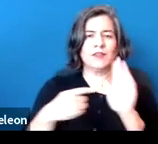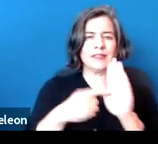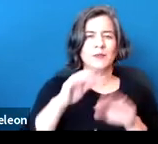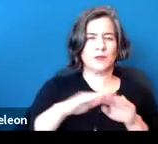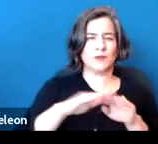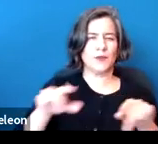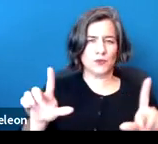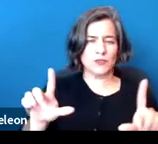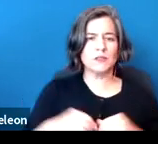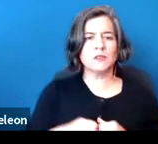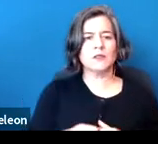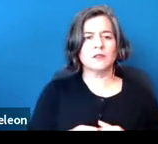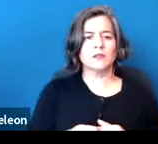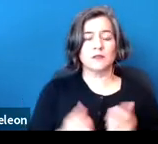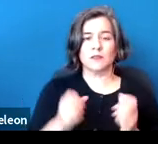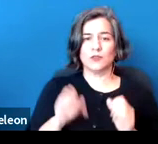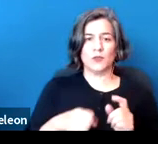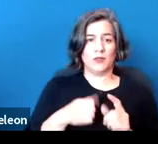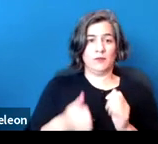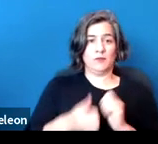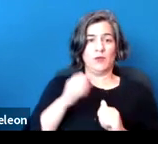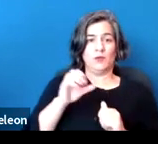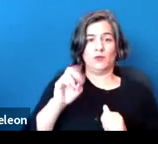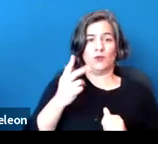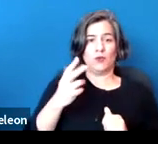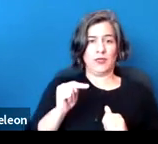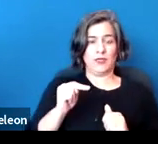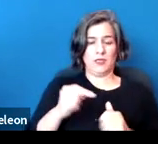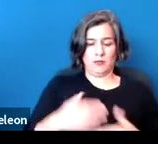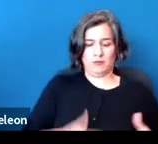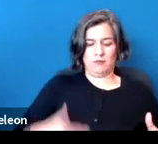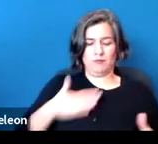They include most organ impairments and other types of medical impairments.